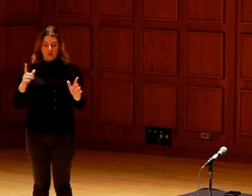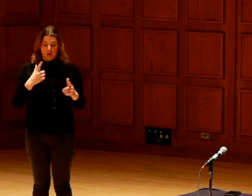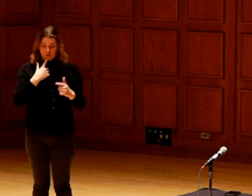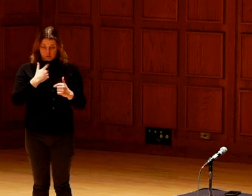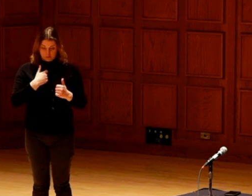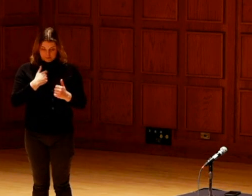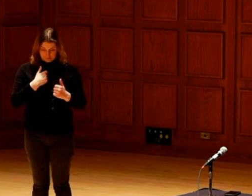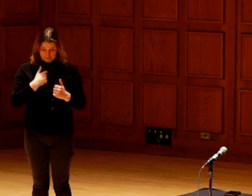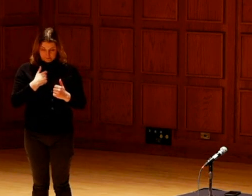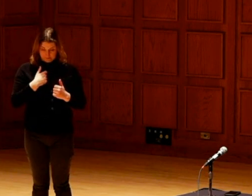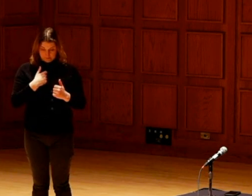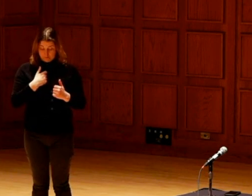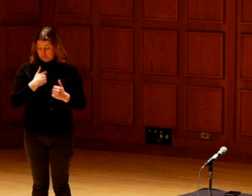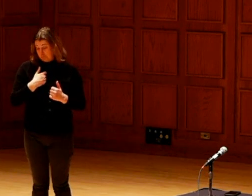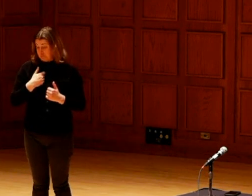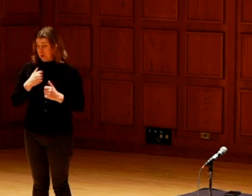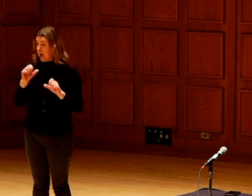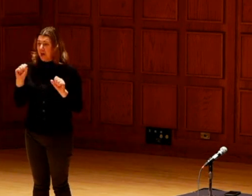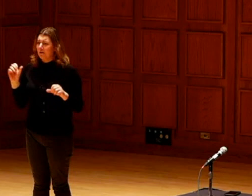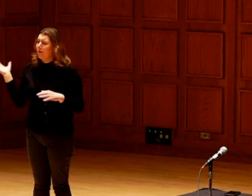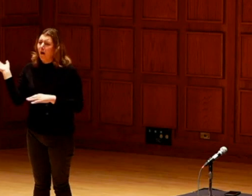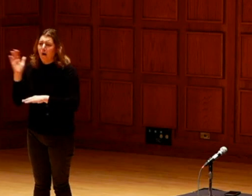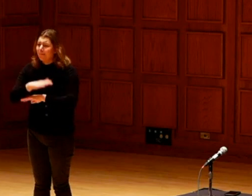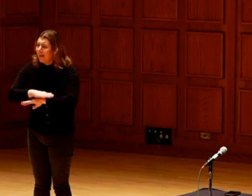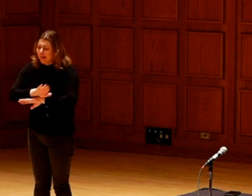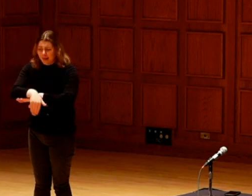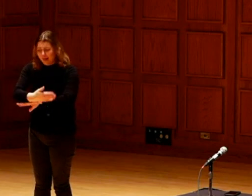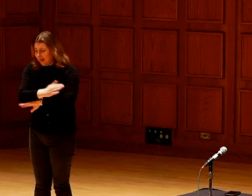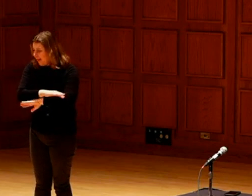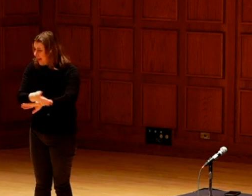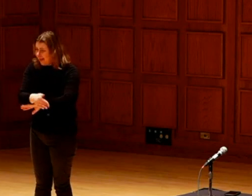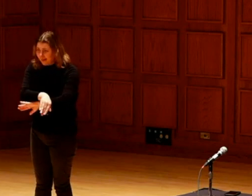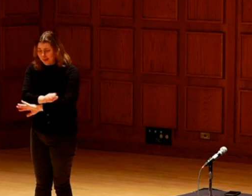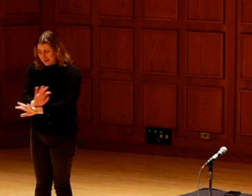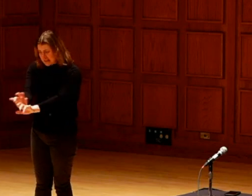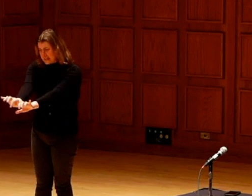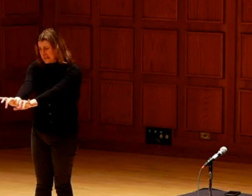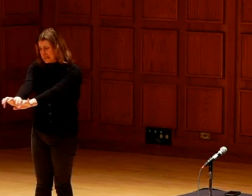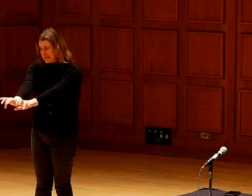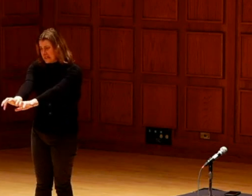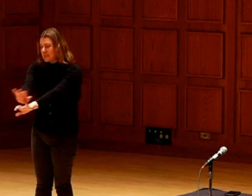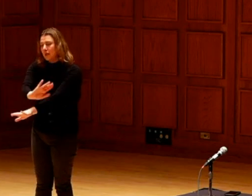I told myself I could sit on my computer all day long for the rest of my life and probably never find her.